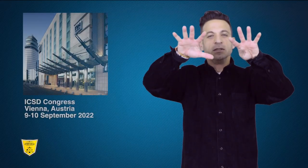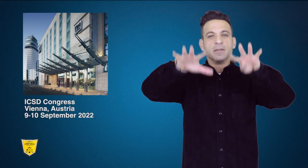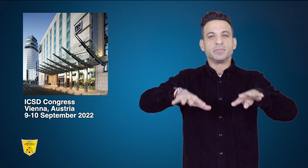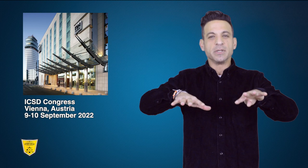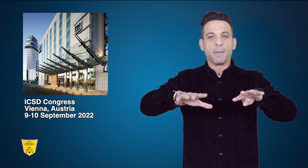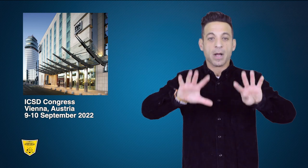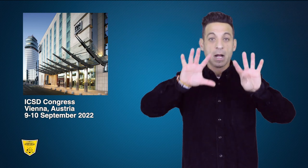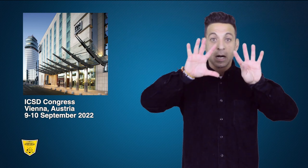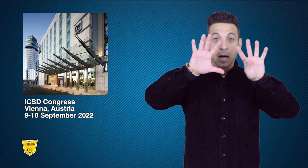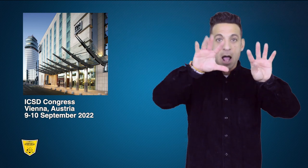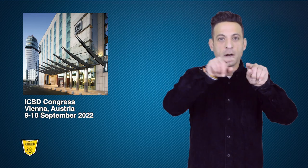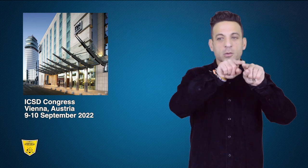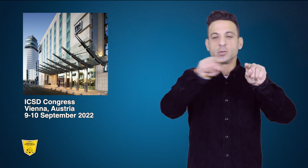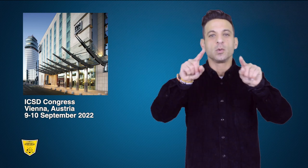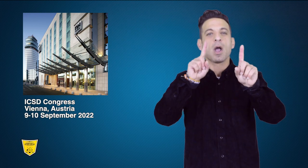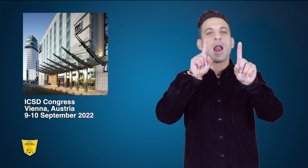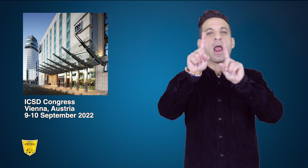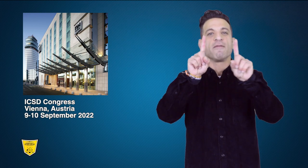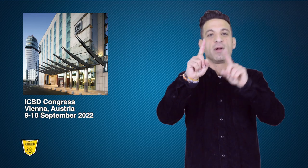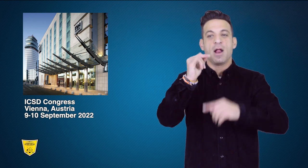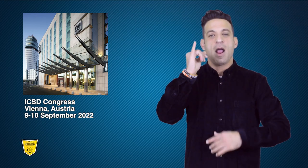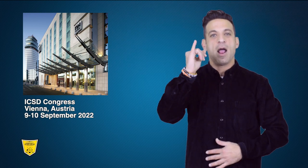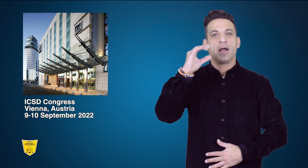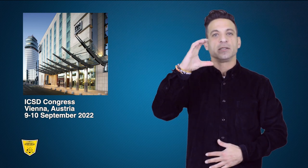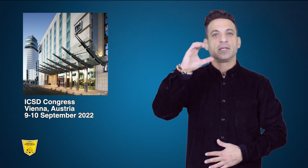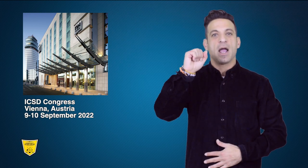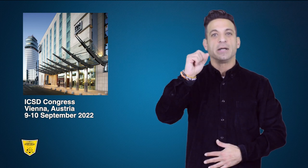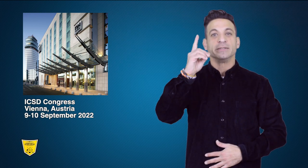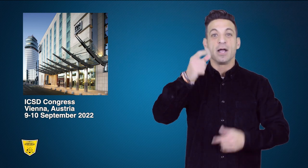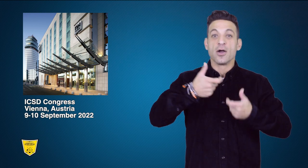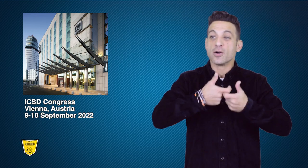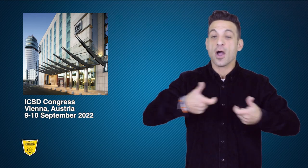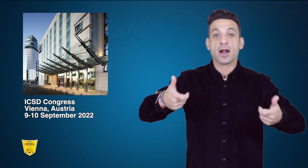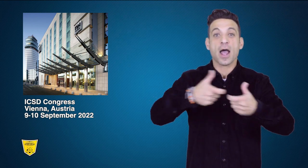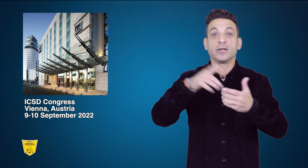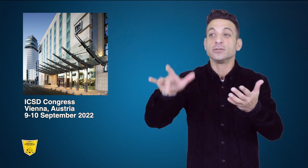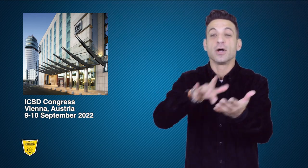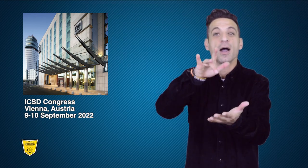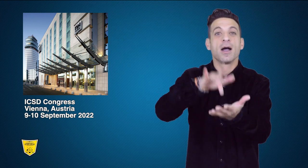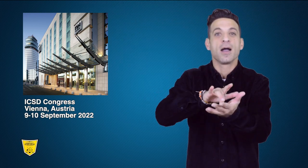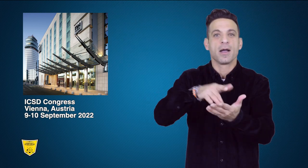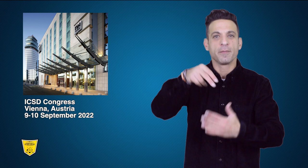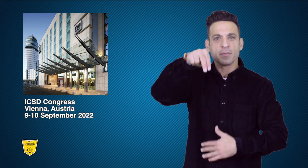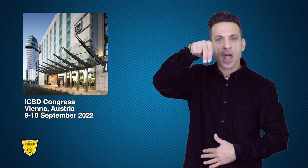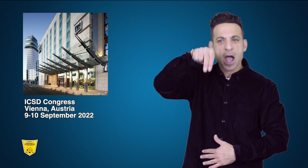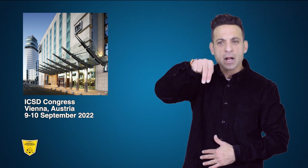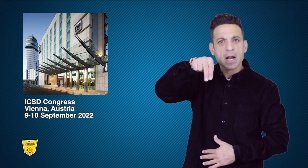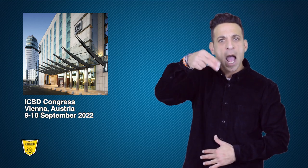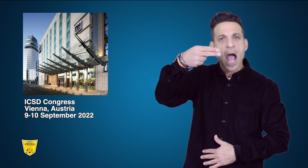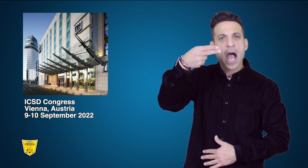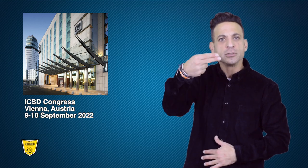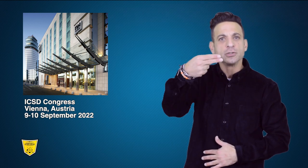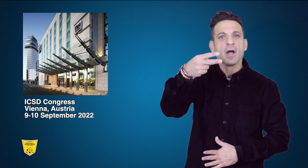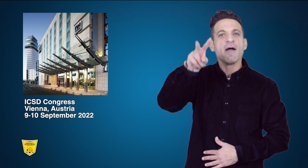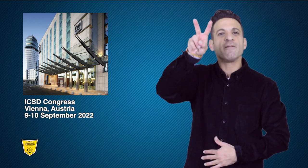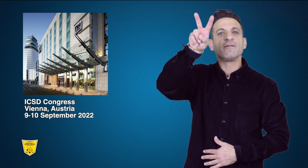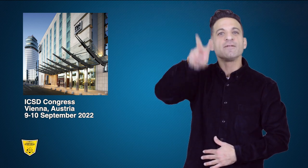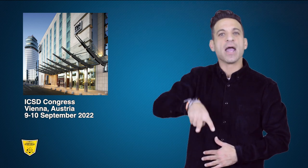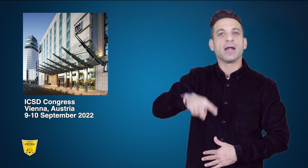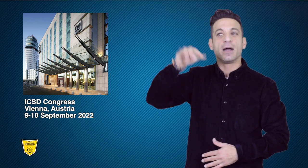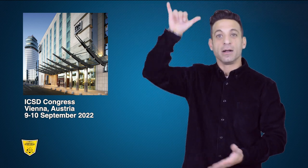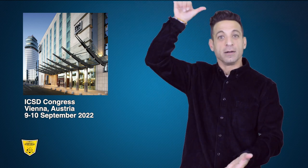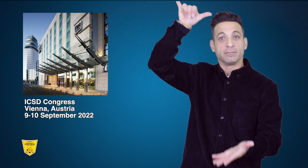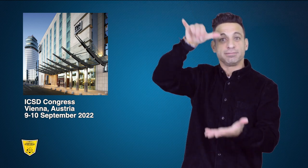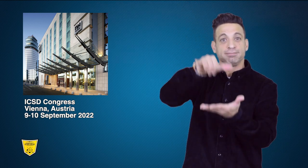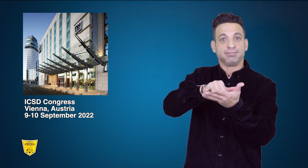On September 9-11, the ICSD Congress was held at the NH Vienna Airport